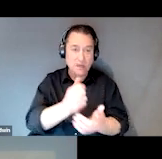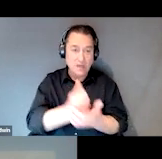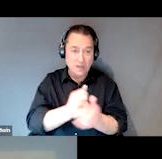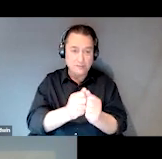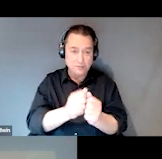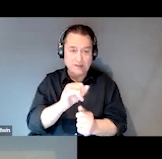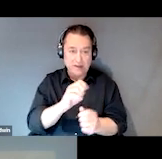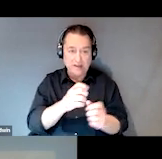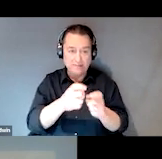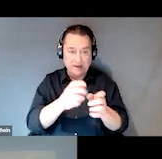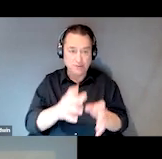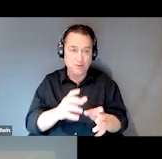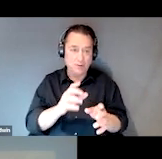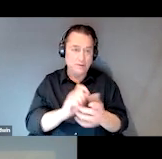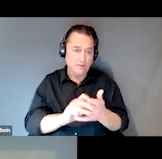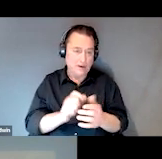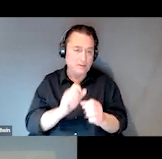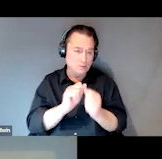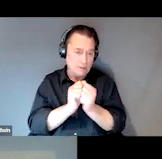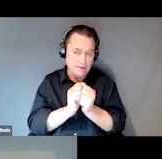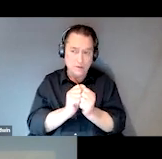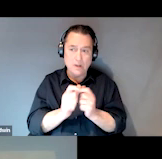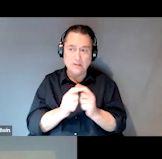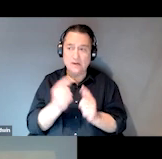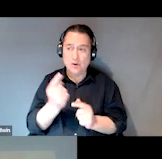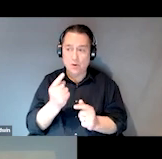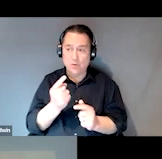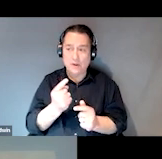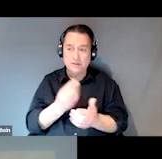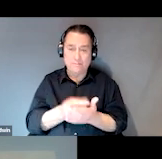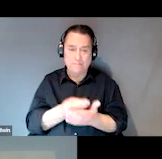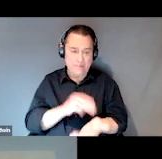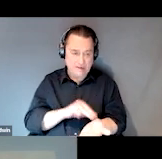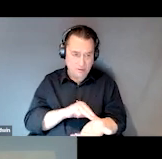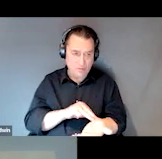They complete it together and there's always a medical, a financial and a housing goal.